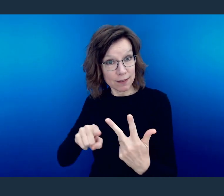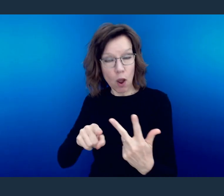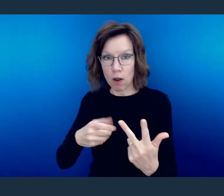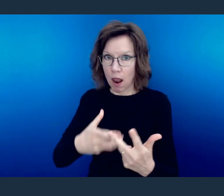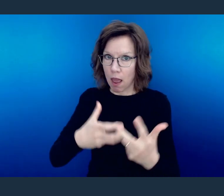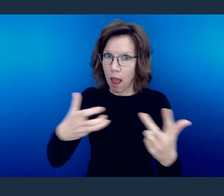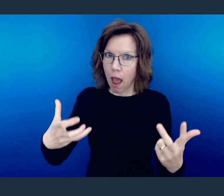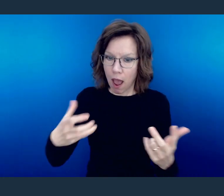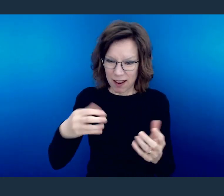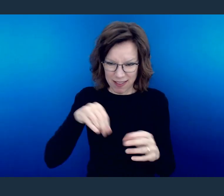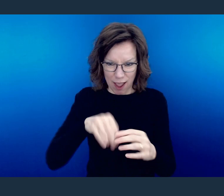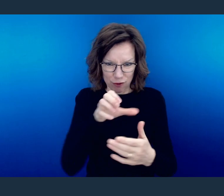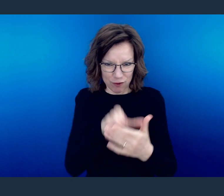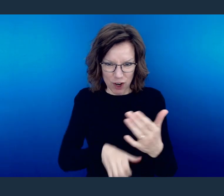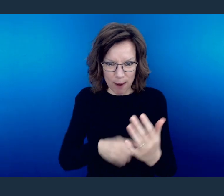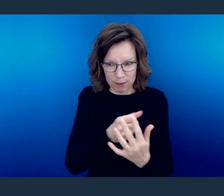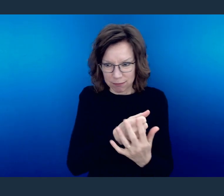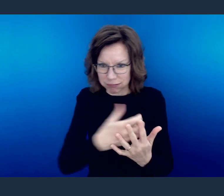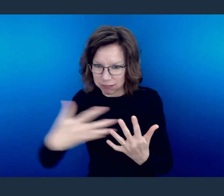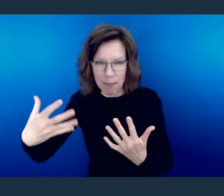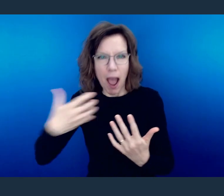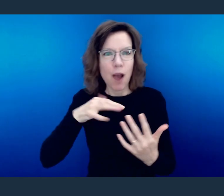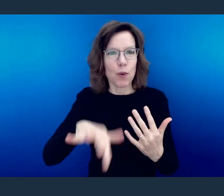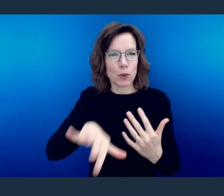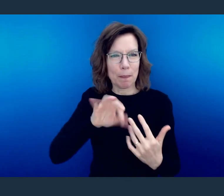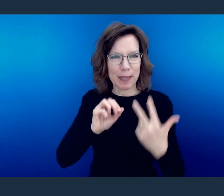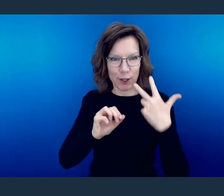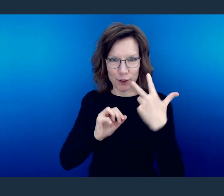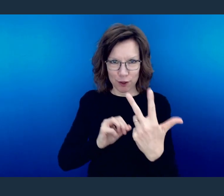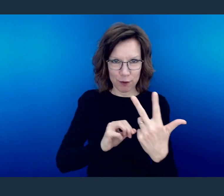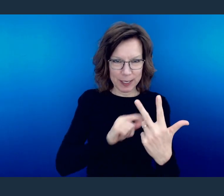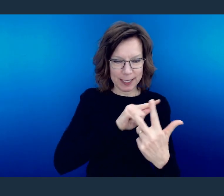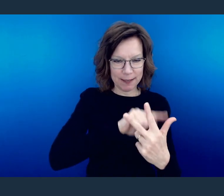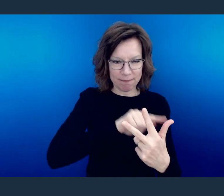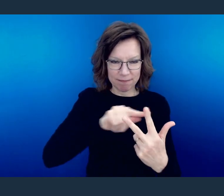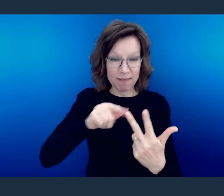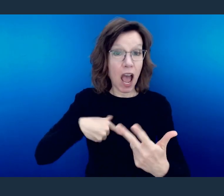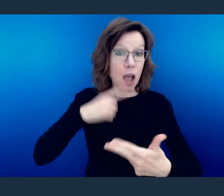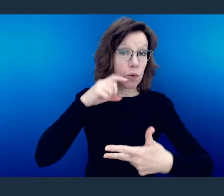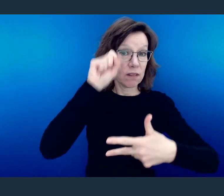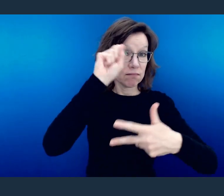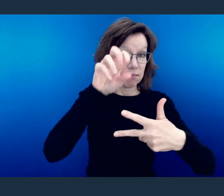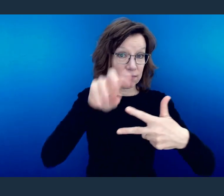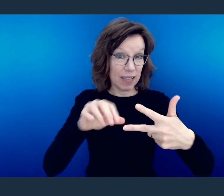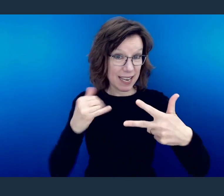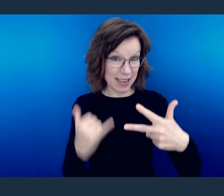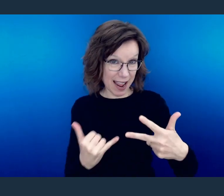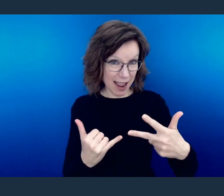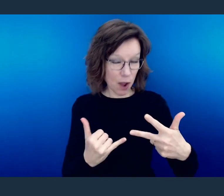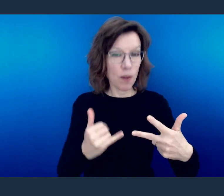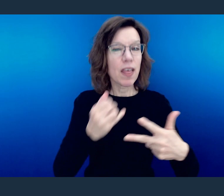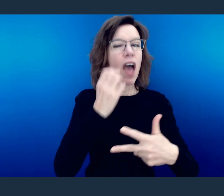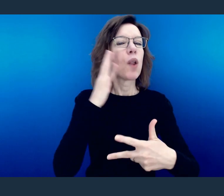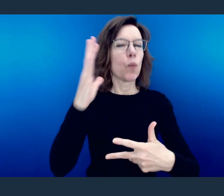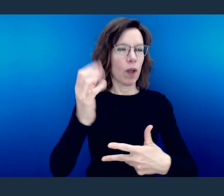I want to focus in on those three areas. And I'll give them to you right up front and then I'll work my way through them.